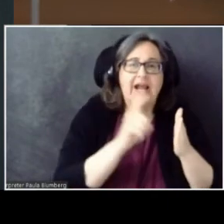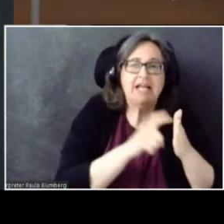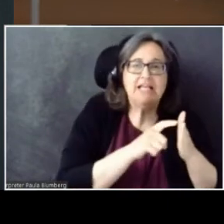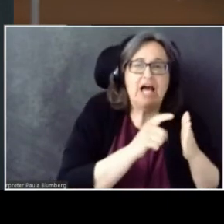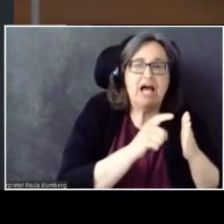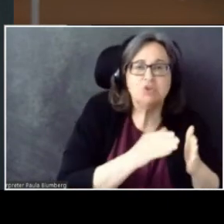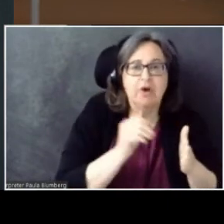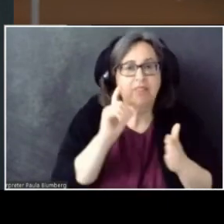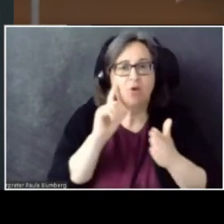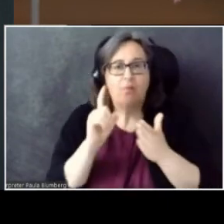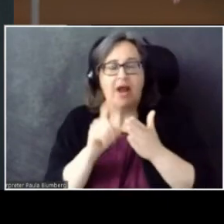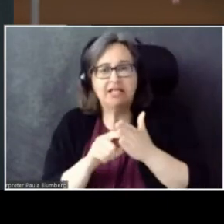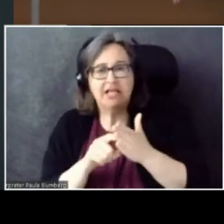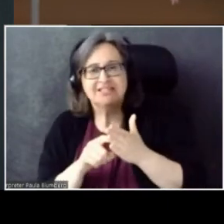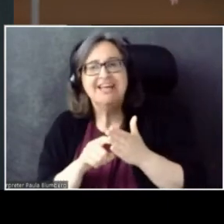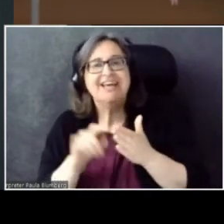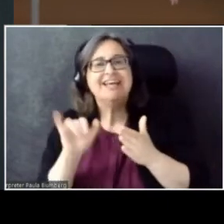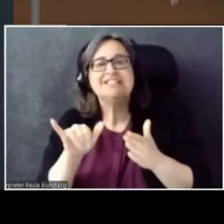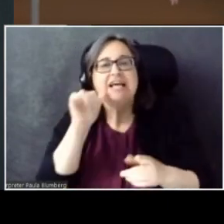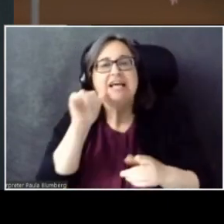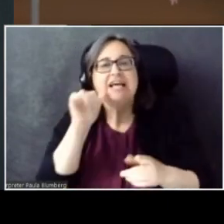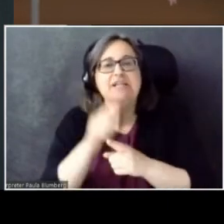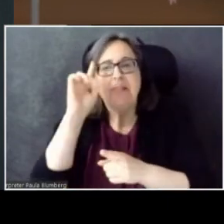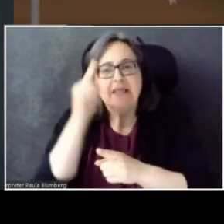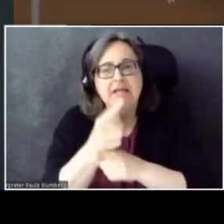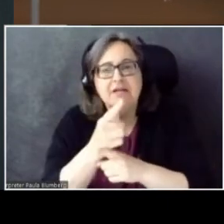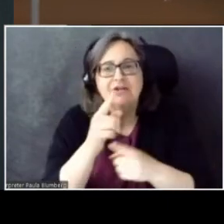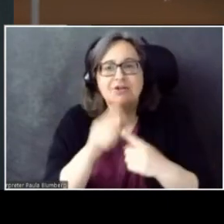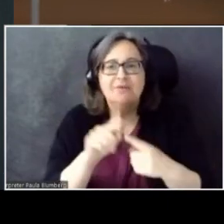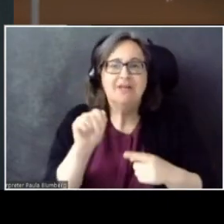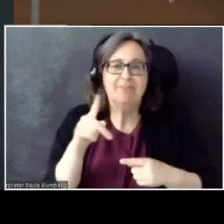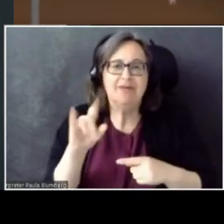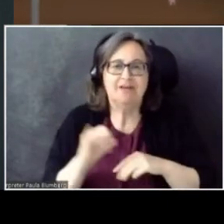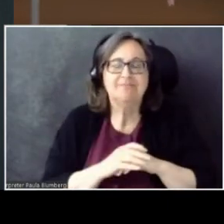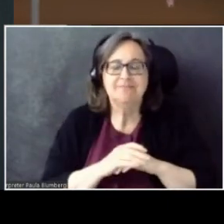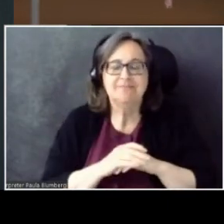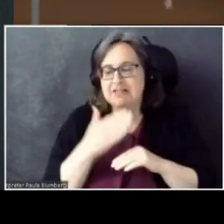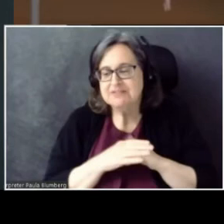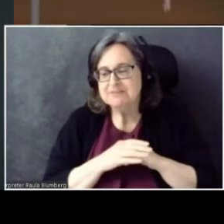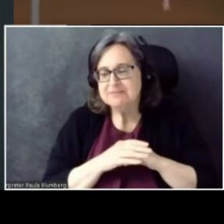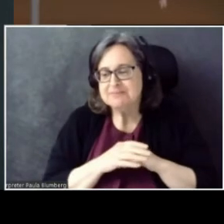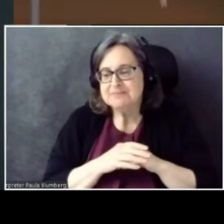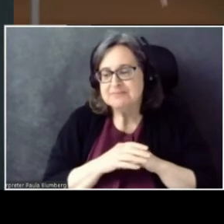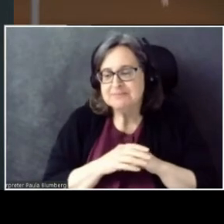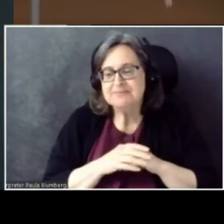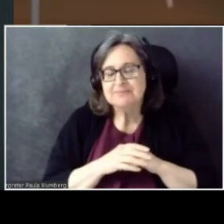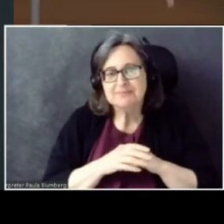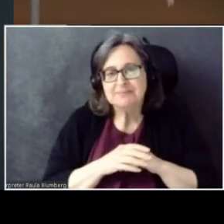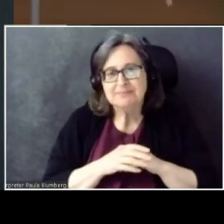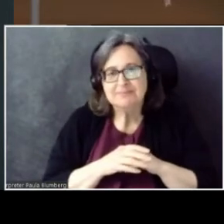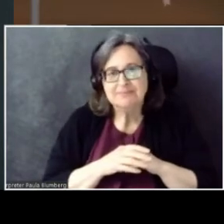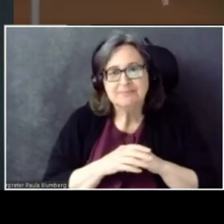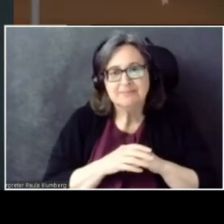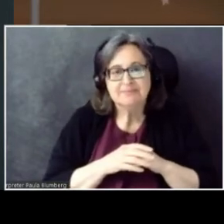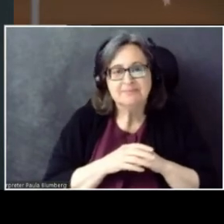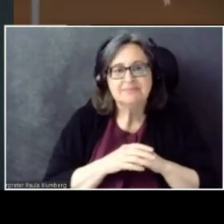It's a sibling to that API, if you will. Okay. Thanks! Yeah.